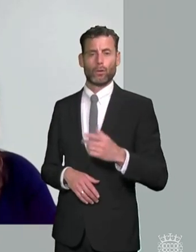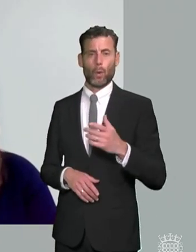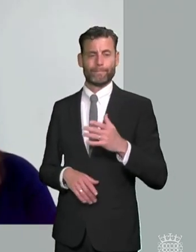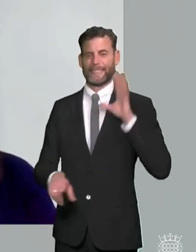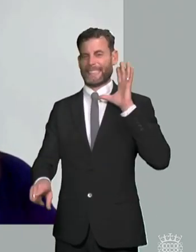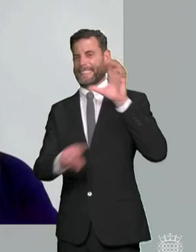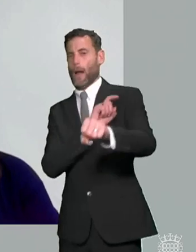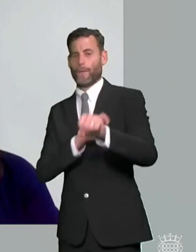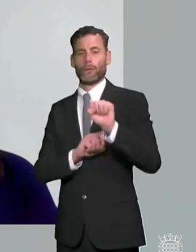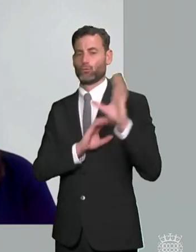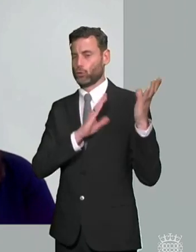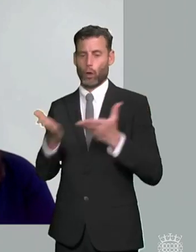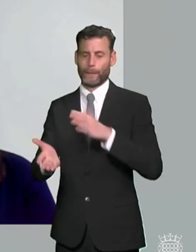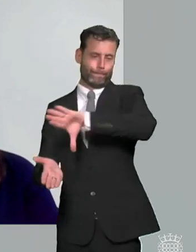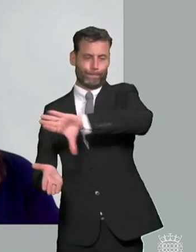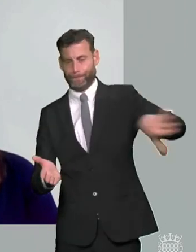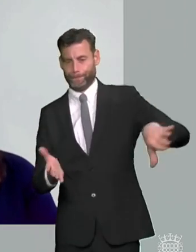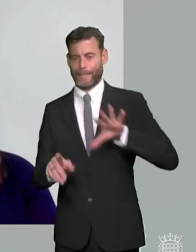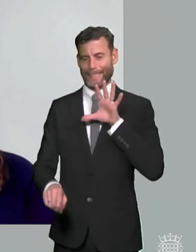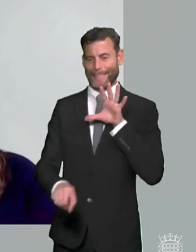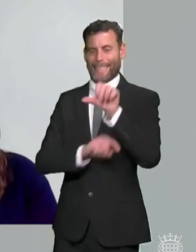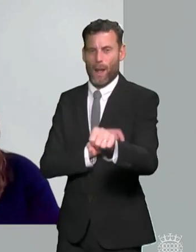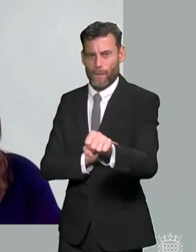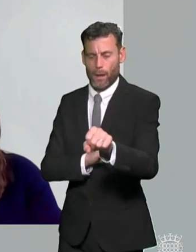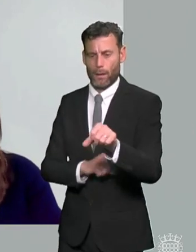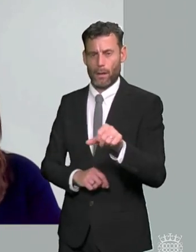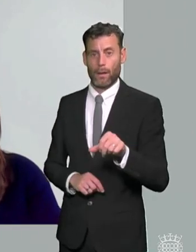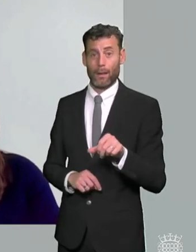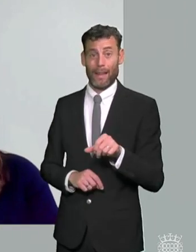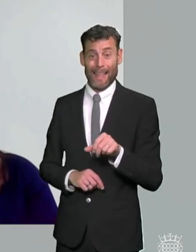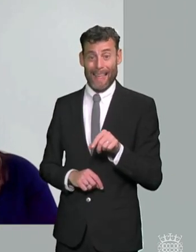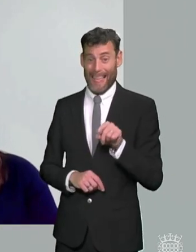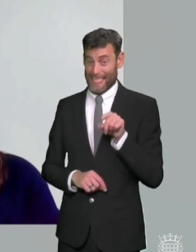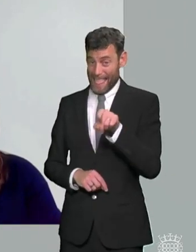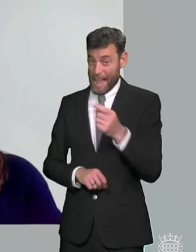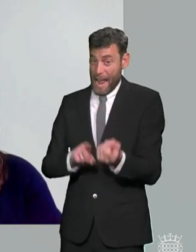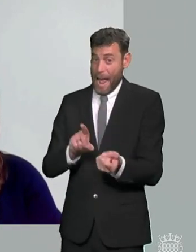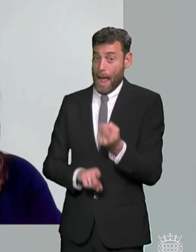those services um it's been a long time coming actually so you know you've gone through this